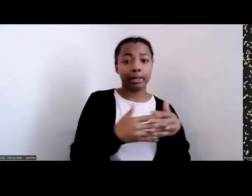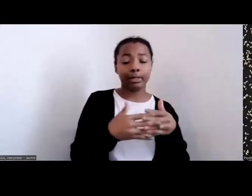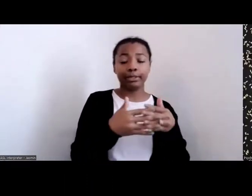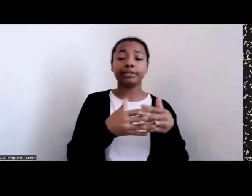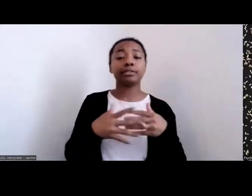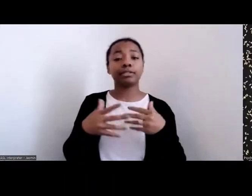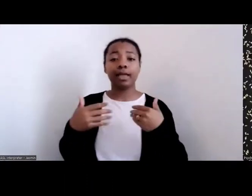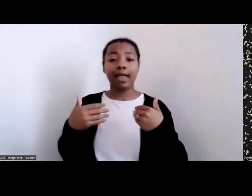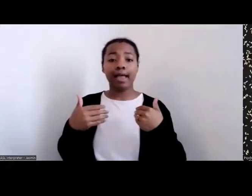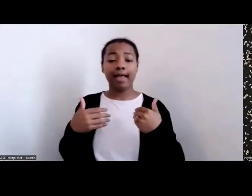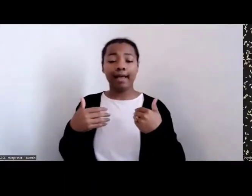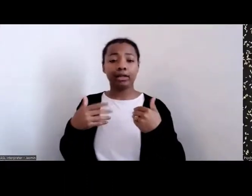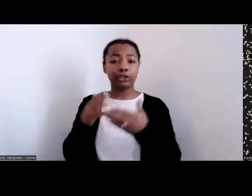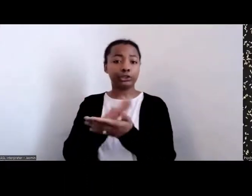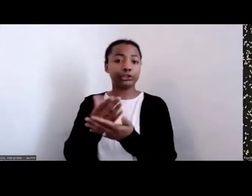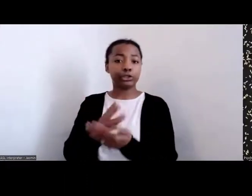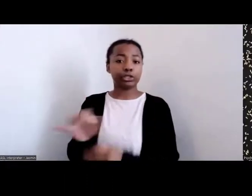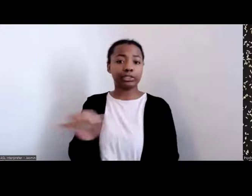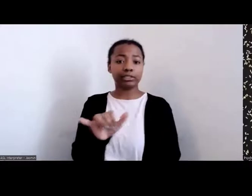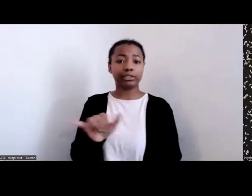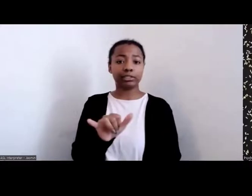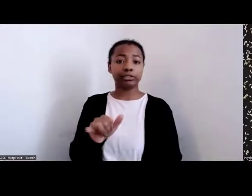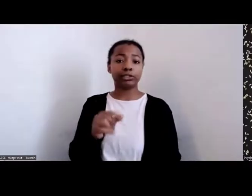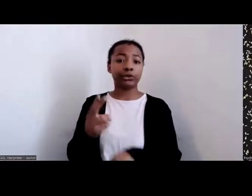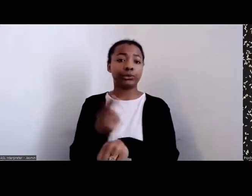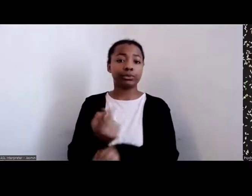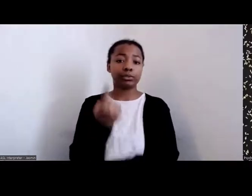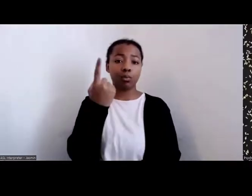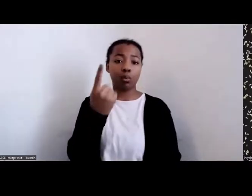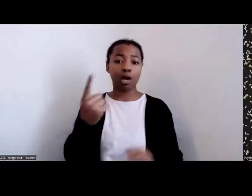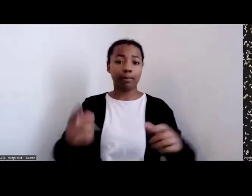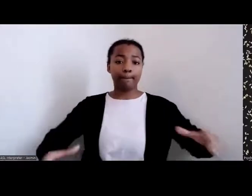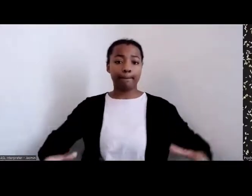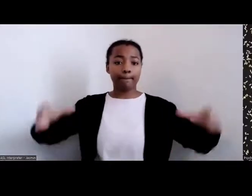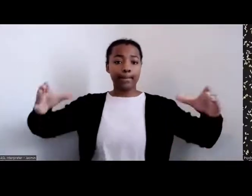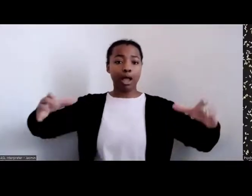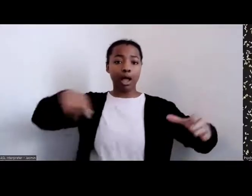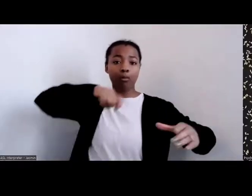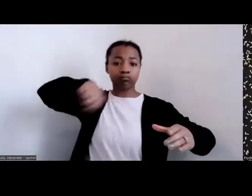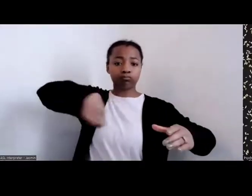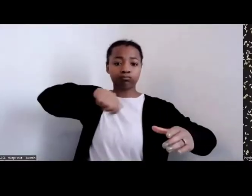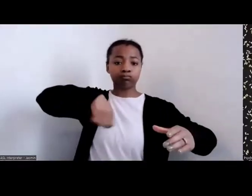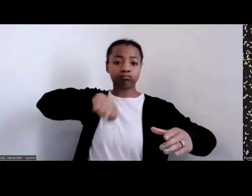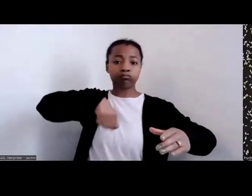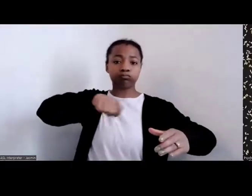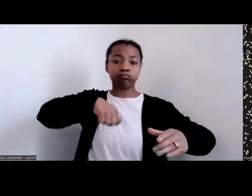and using fermentation for food preservation. Native Americans adopted black‑eyed peas to such an